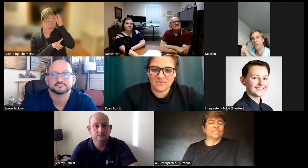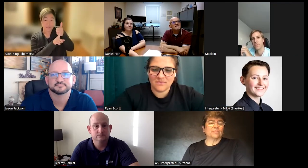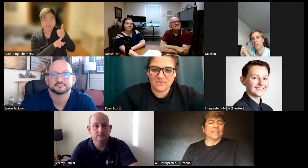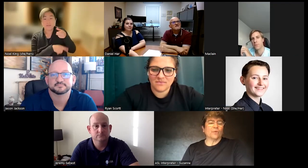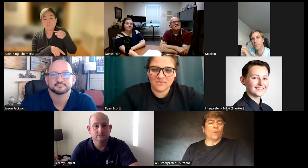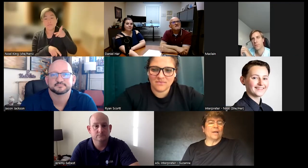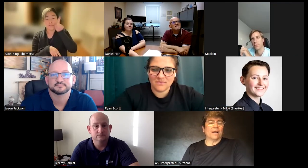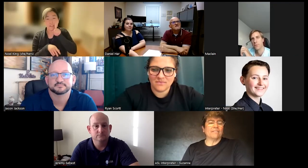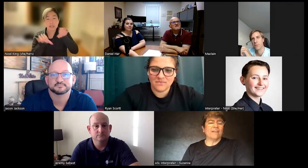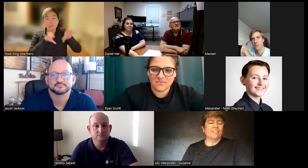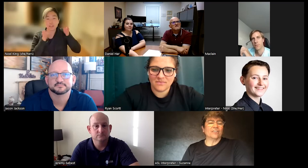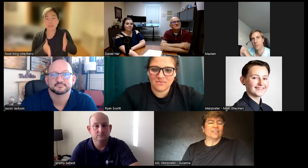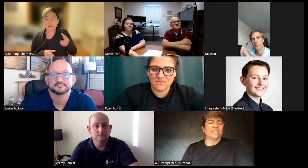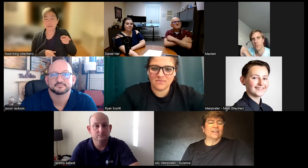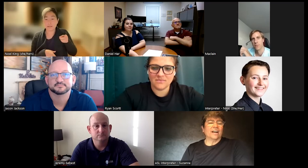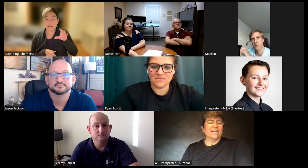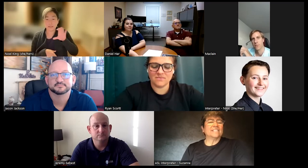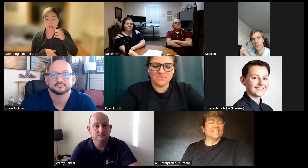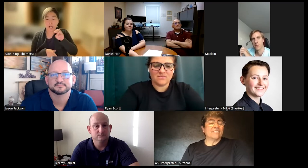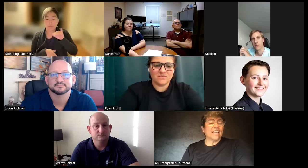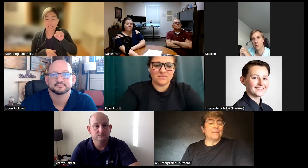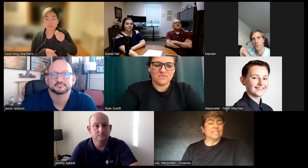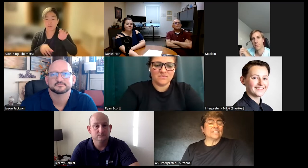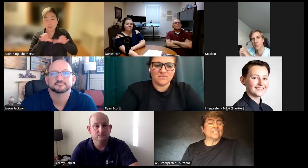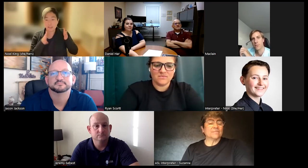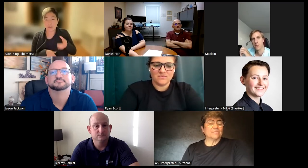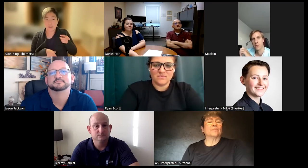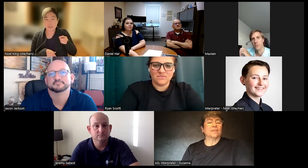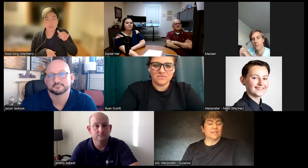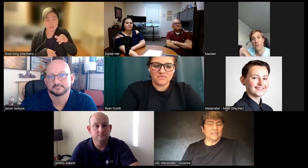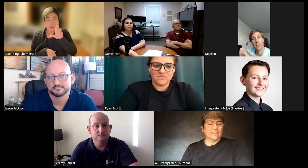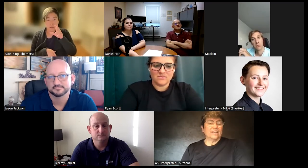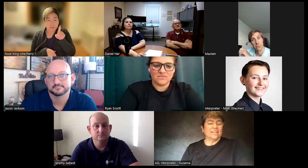explain why my father uh he's a deaf chemist